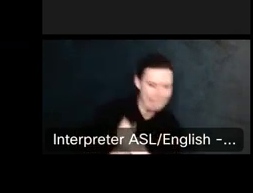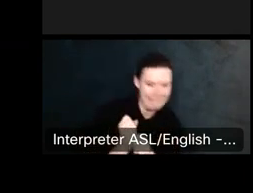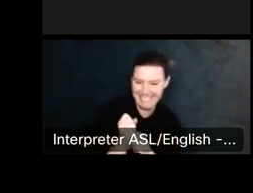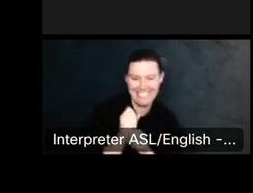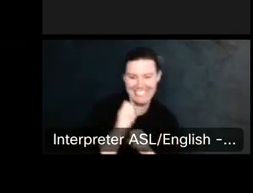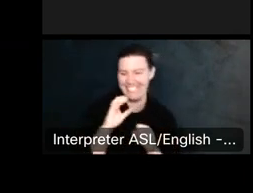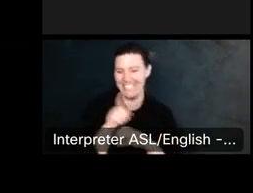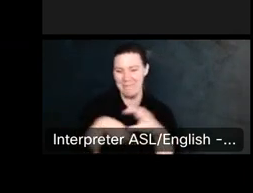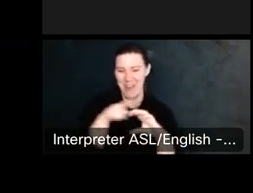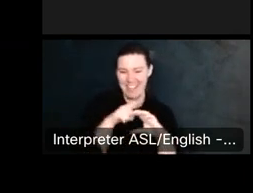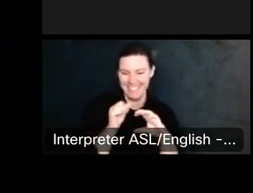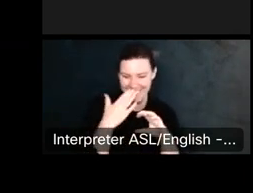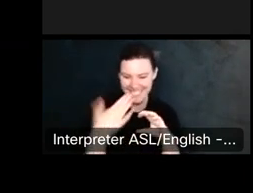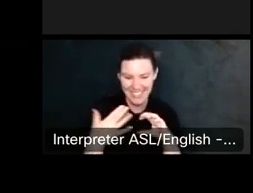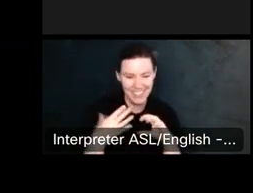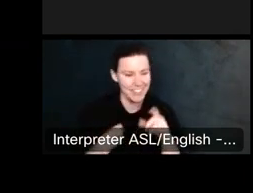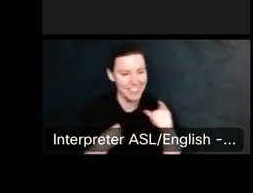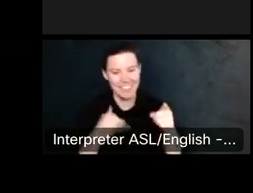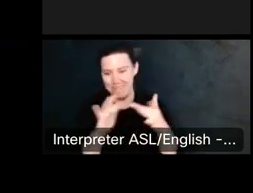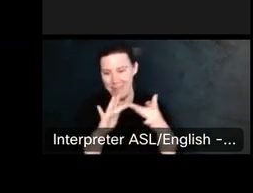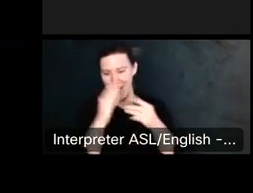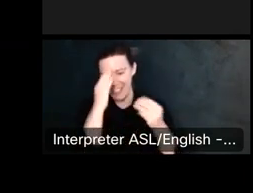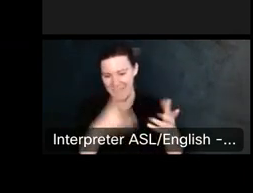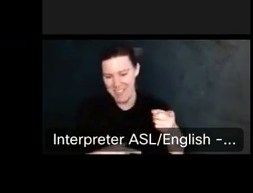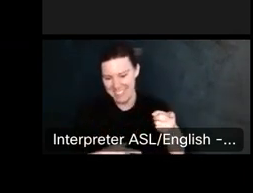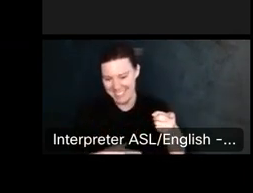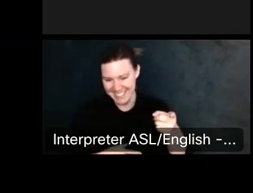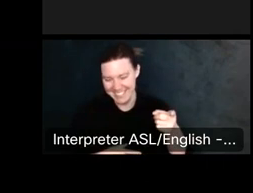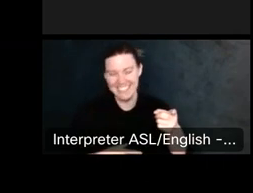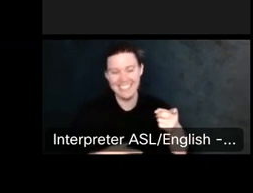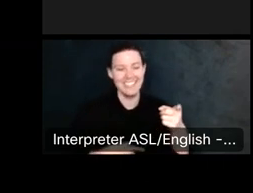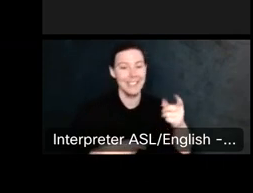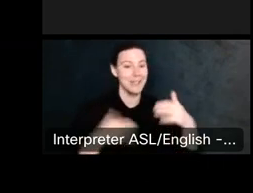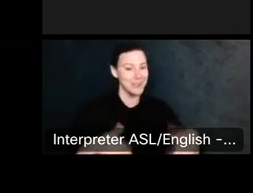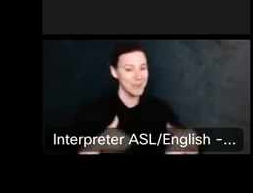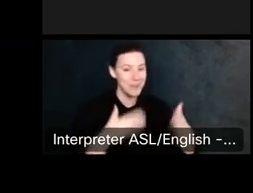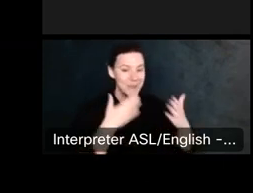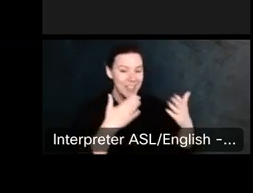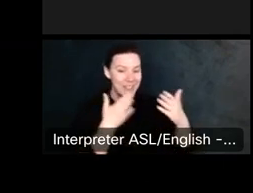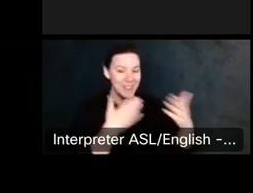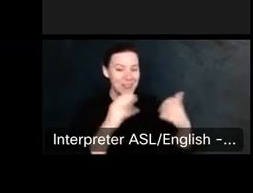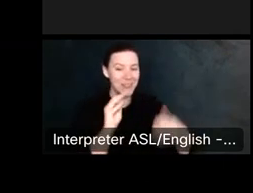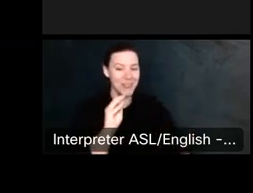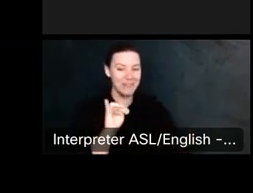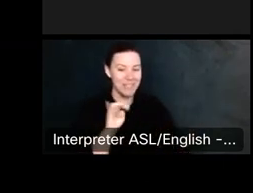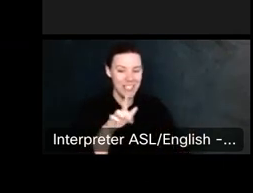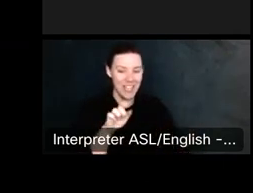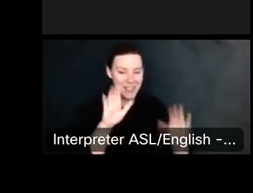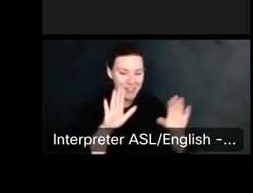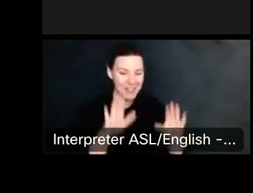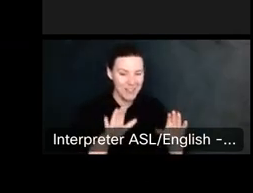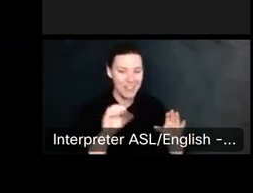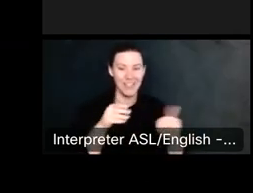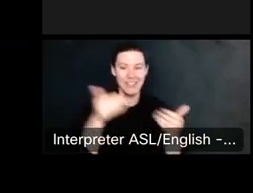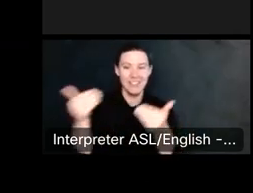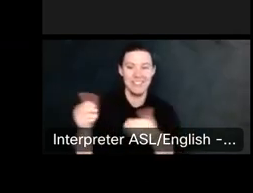Thank you Michelle. That was wonderful. And now I'm going to hand it off to Adam Eisenberg to talk a little bit more about Laura. Adam, take us away.